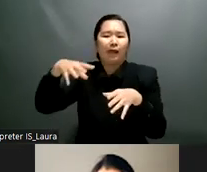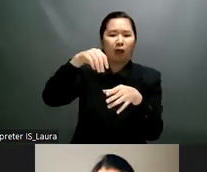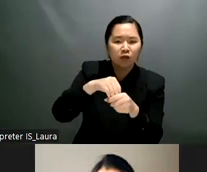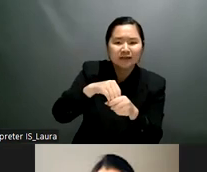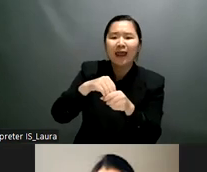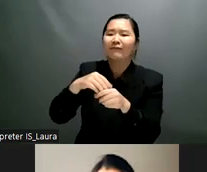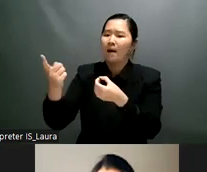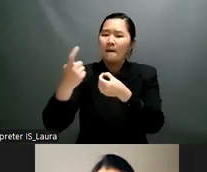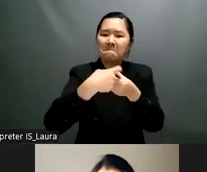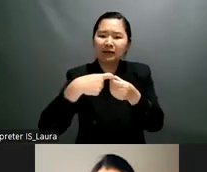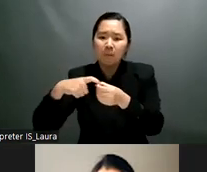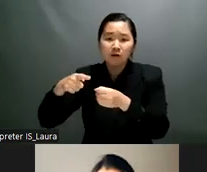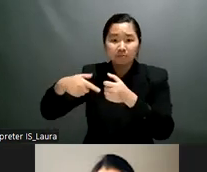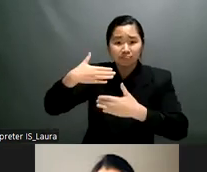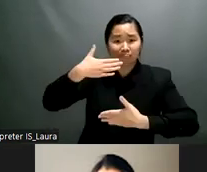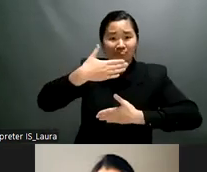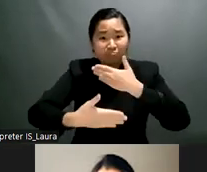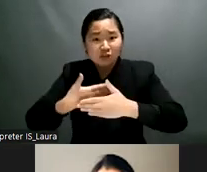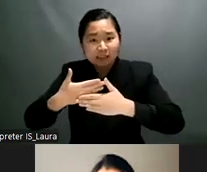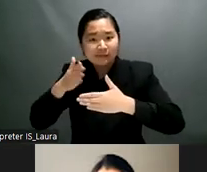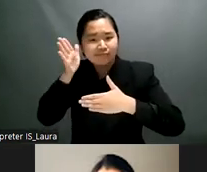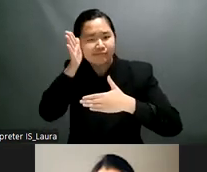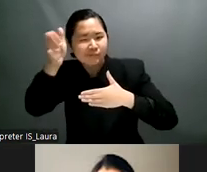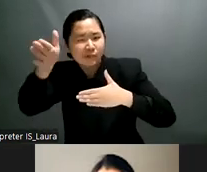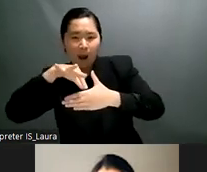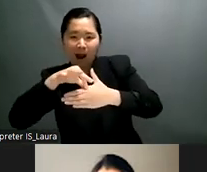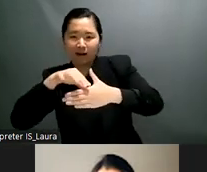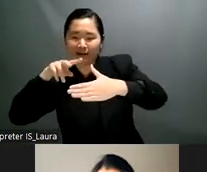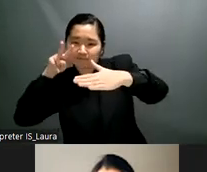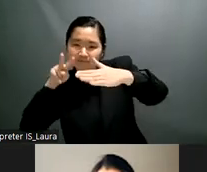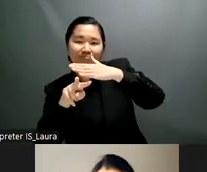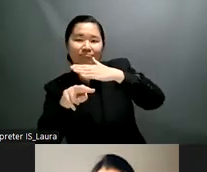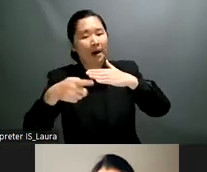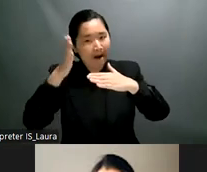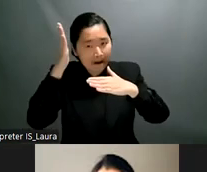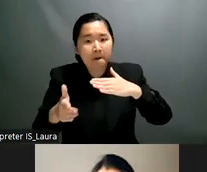and then there will be um another thematic on participation of persons with disabilities in